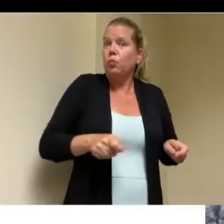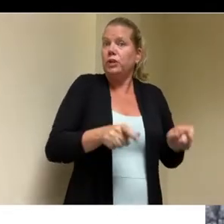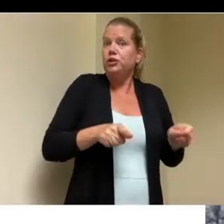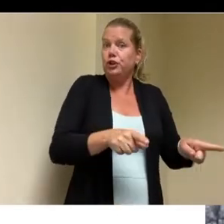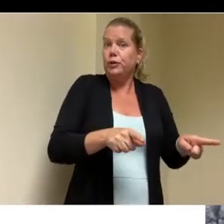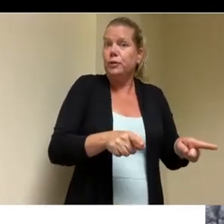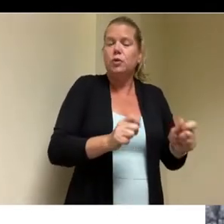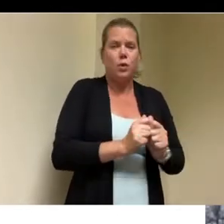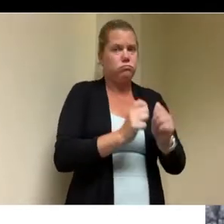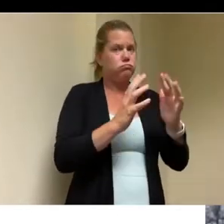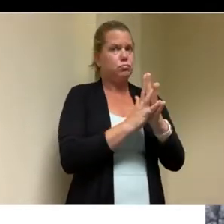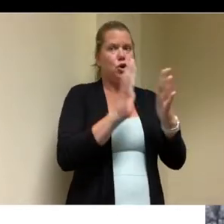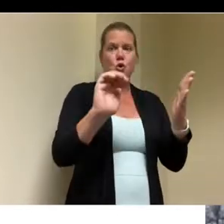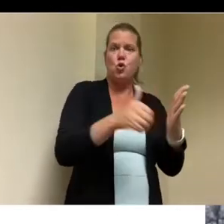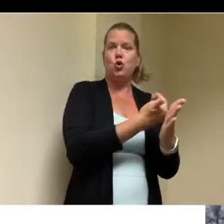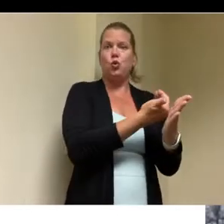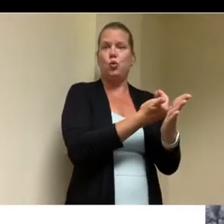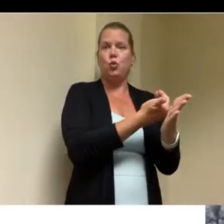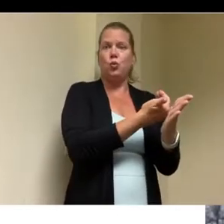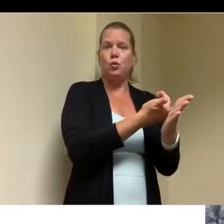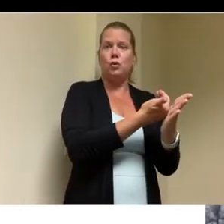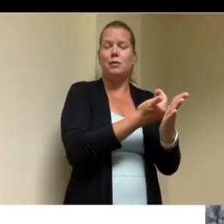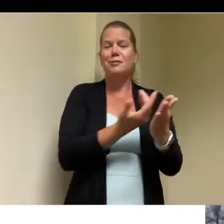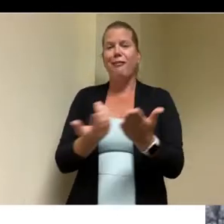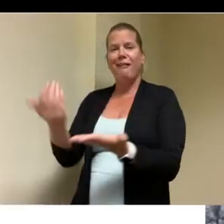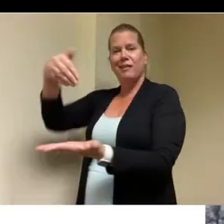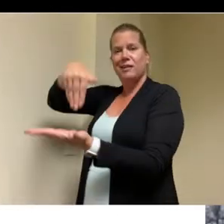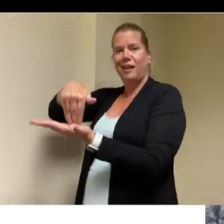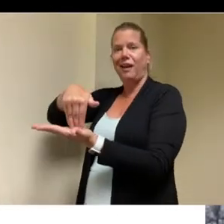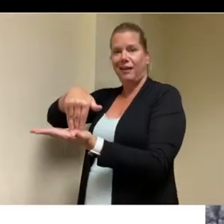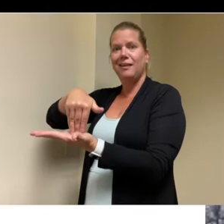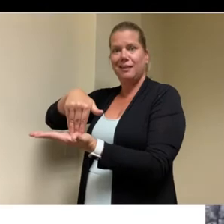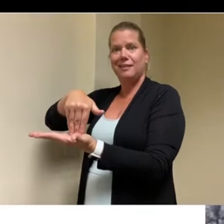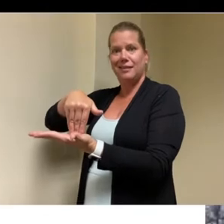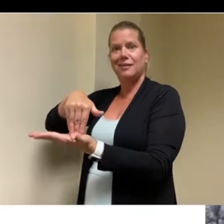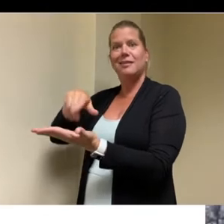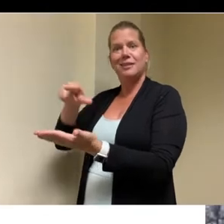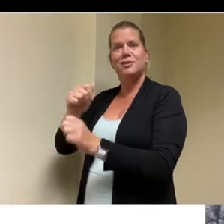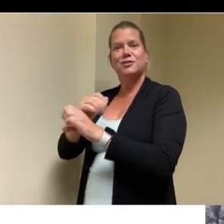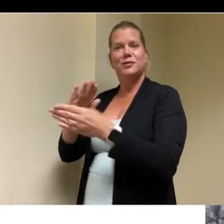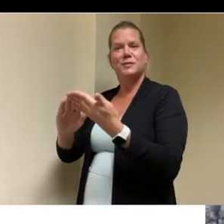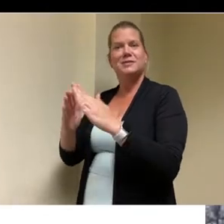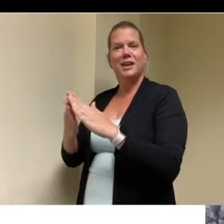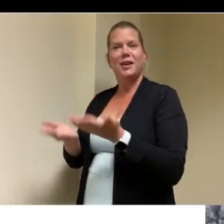seemed like the perfect opportunity to put a property uh or build a home like this on a property